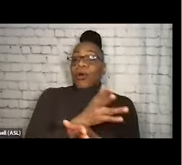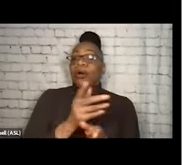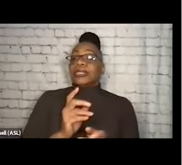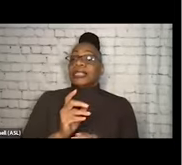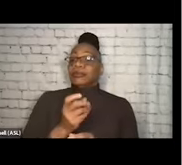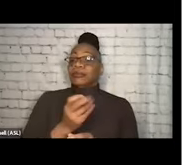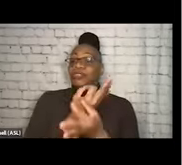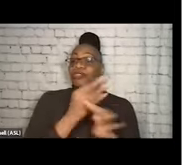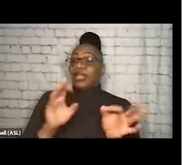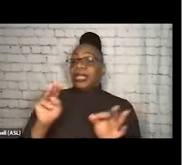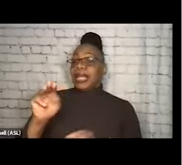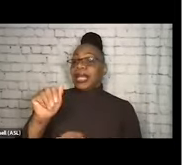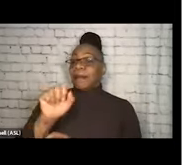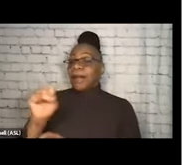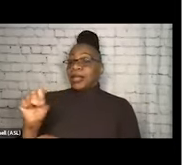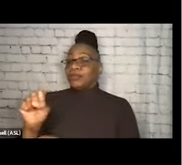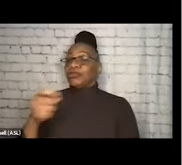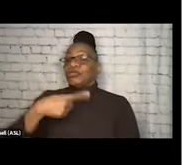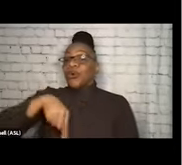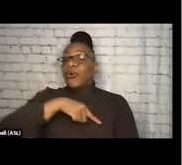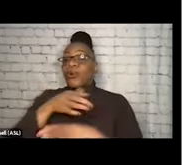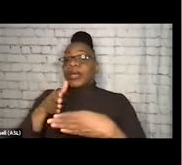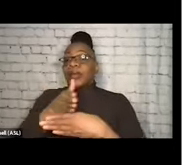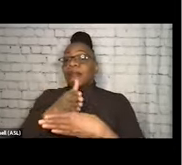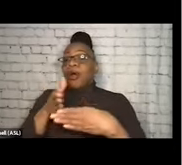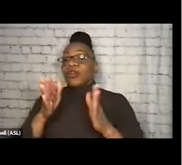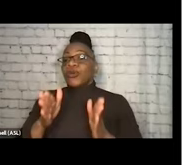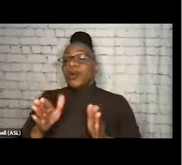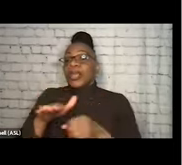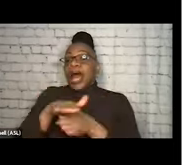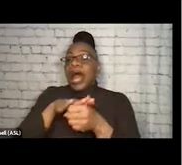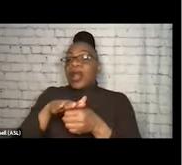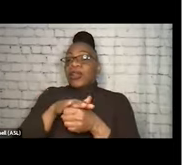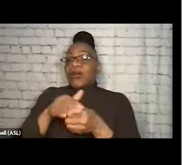and so we partnered with our local syringe exchange who were funded to do that,